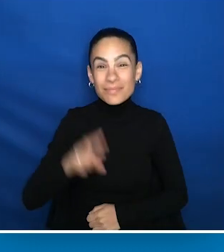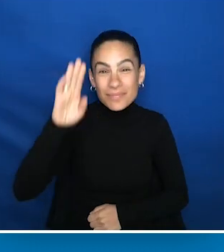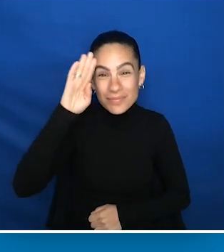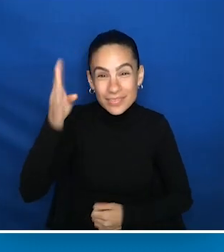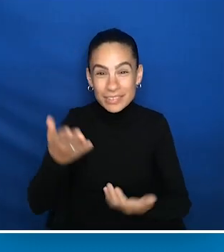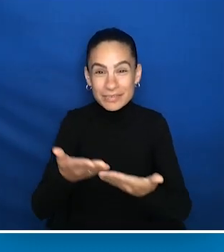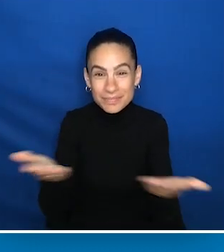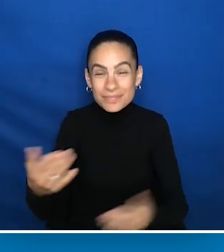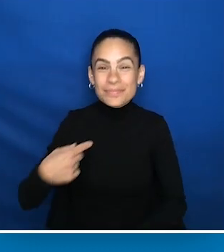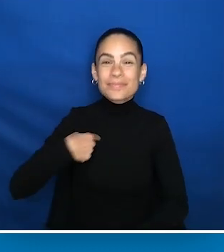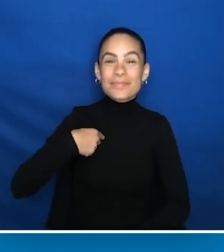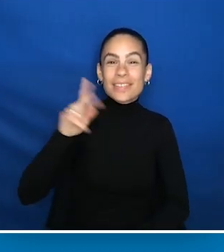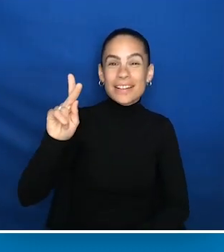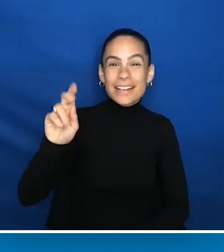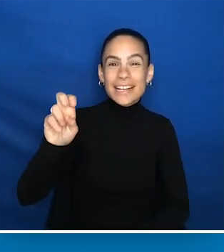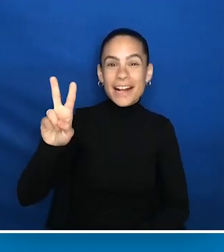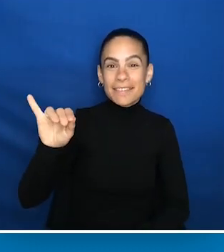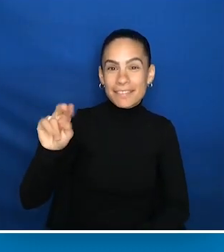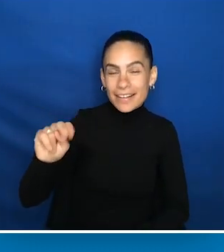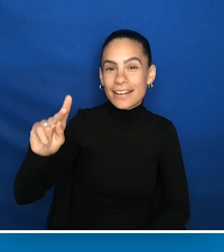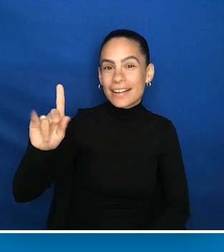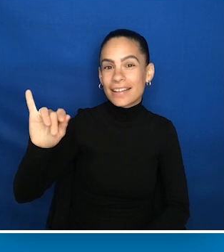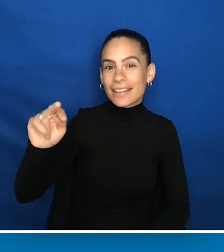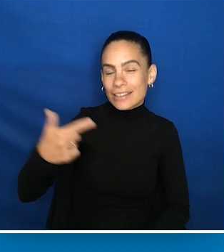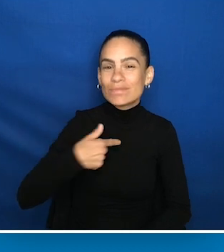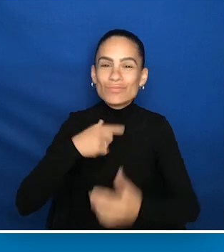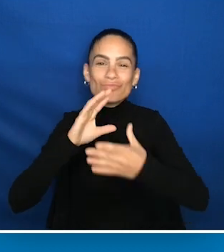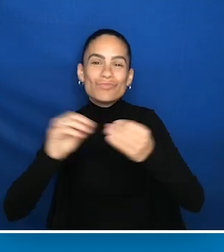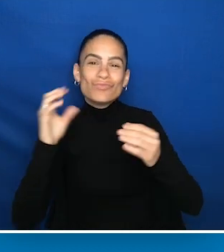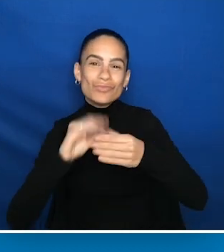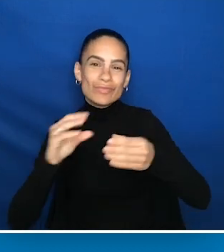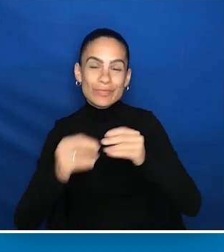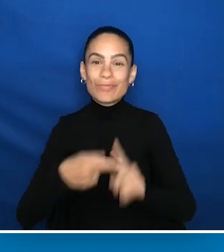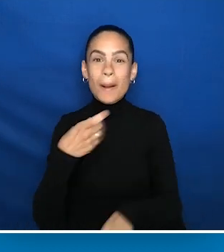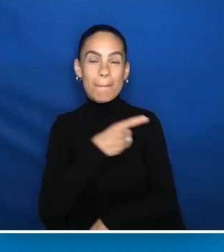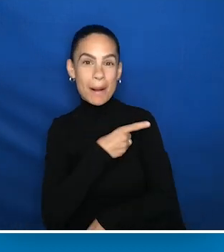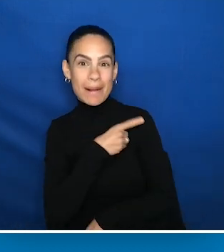Hello, everyone. My name is Kevin Kling and I'm a storyteller out of Minneapolis, Minnesota.